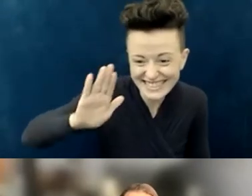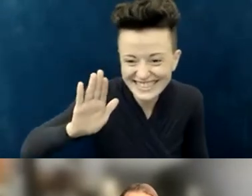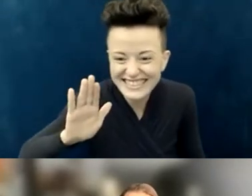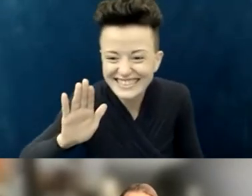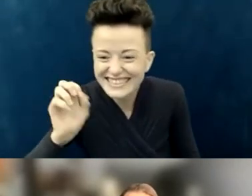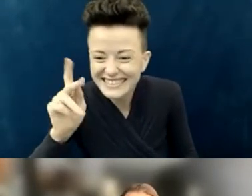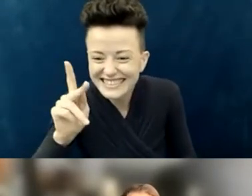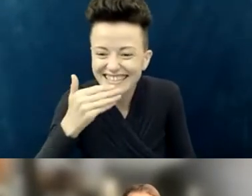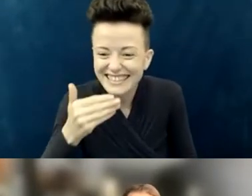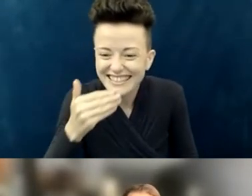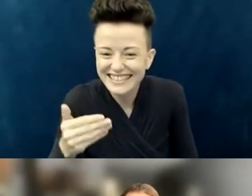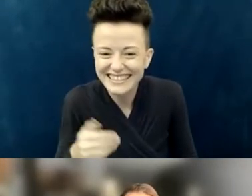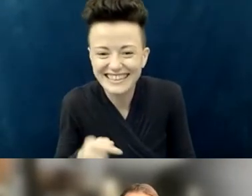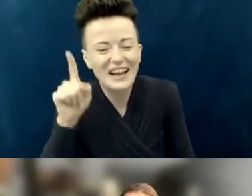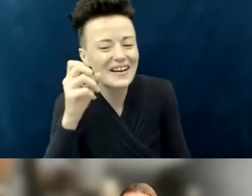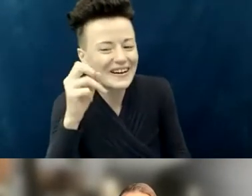Great question. - Okay, sounds good, thank you.